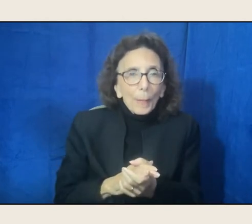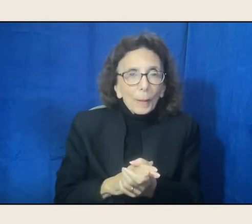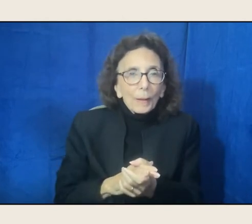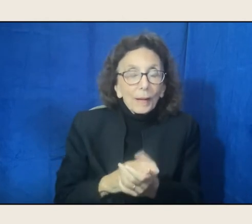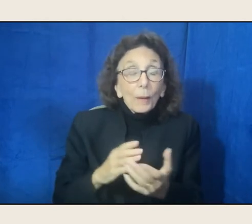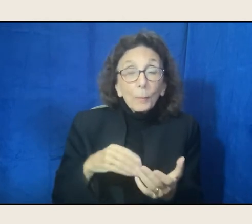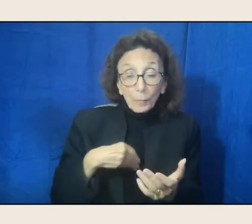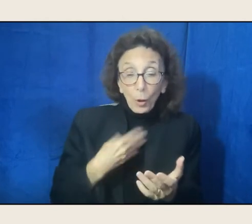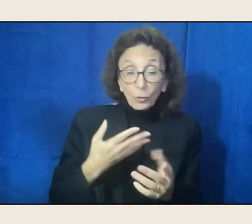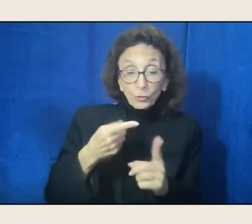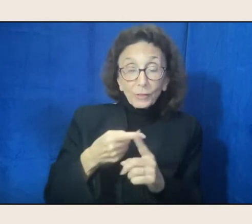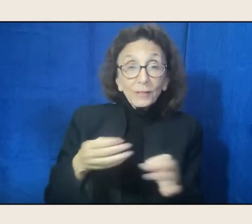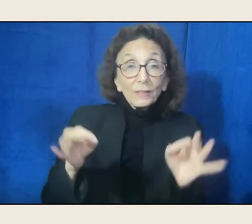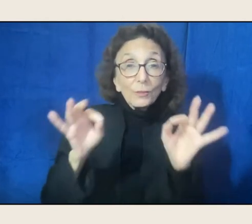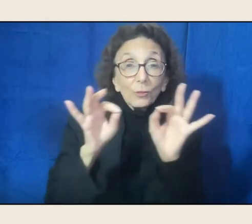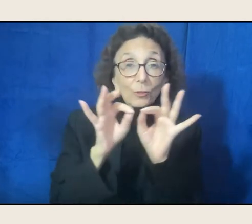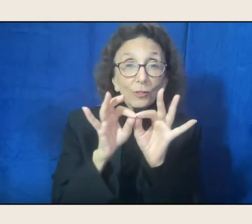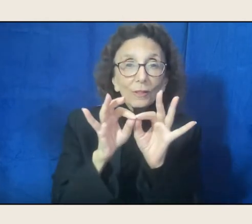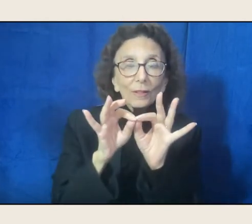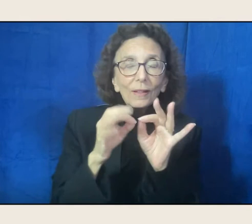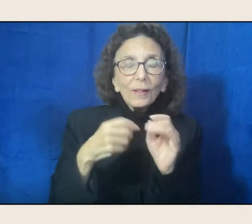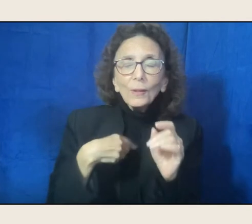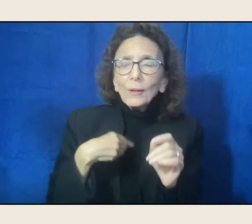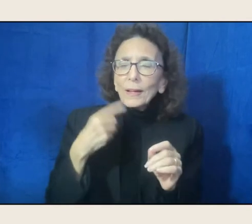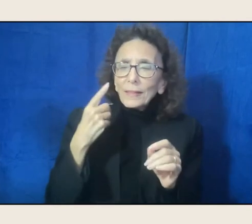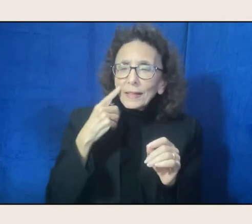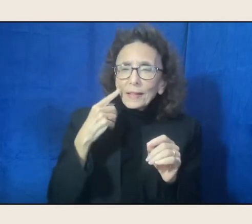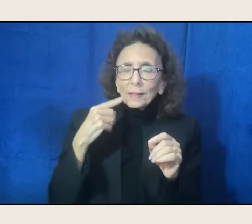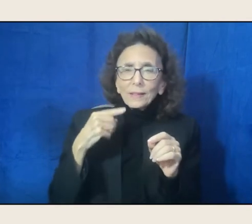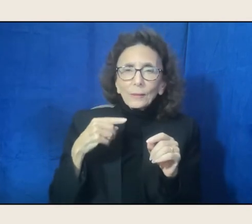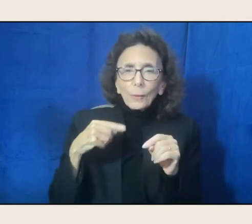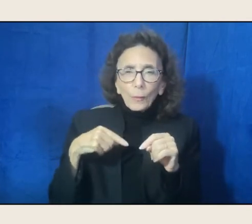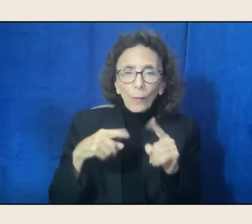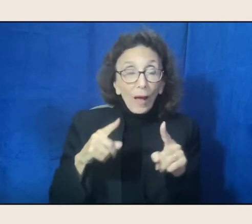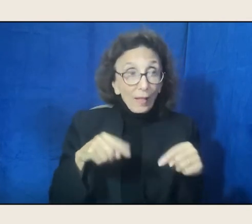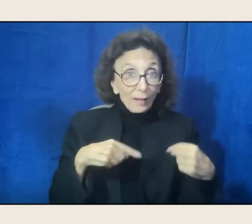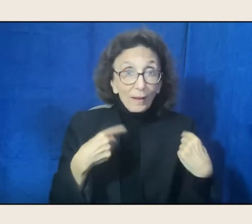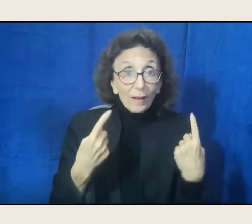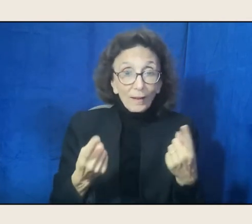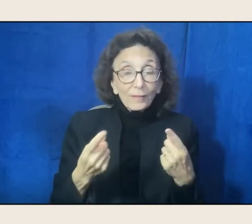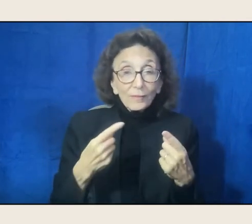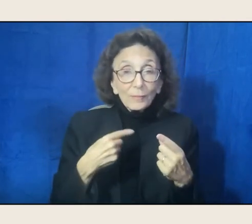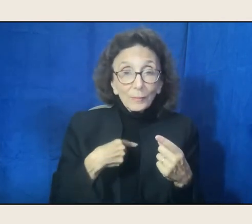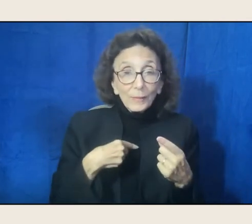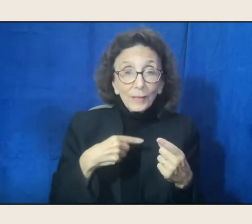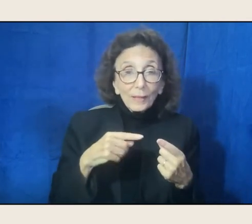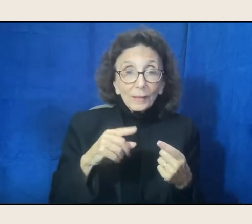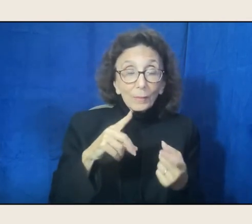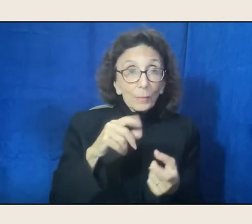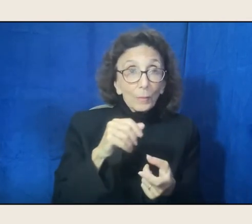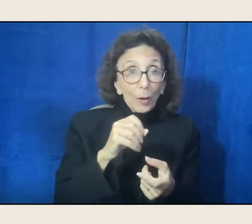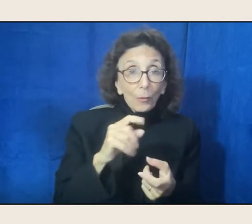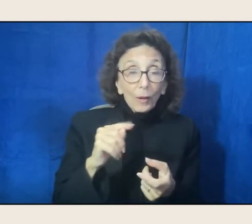and I think that during the time of my laureateship was at a kind of very unusual time